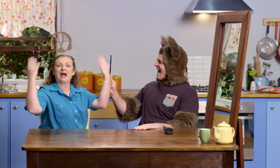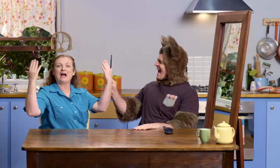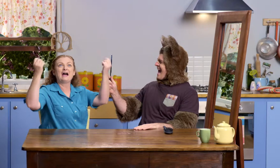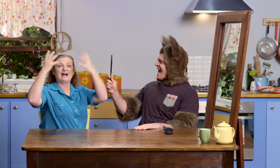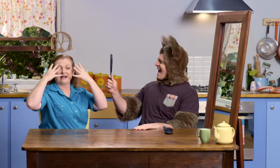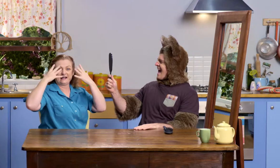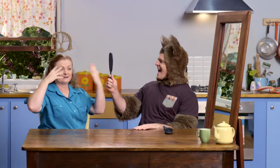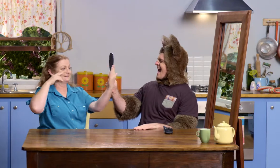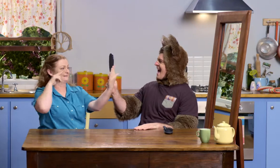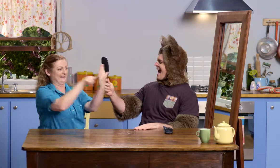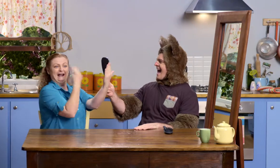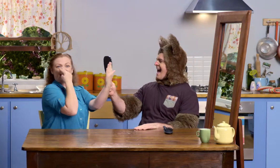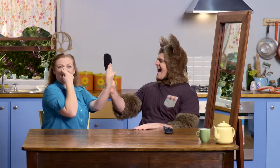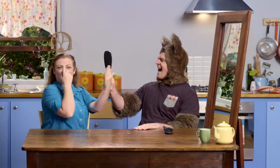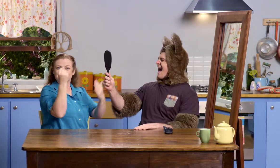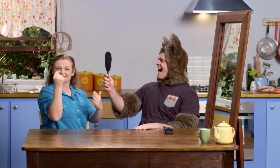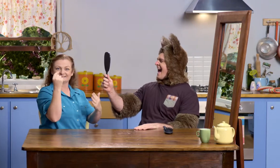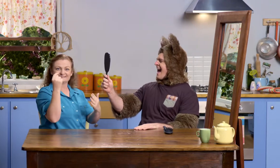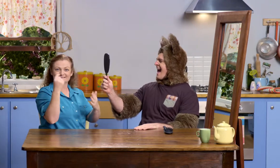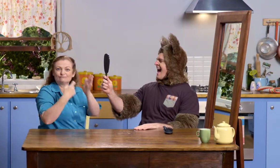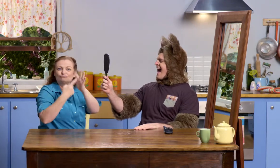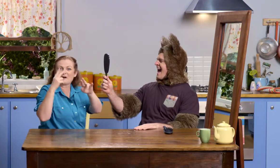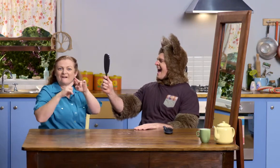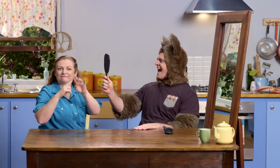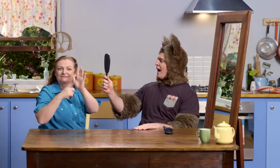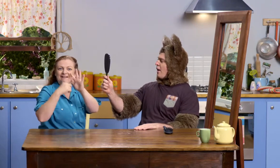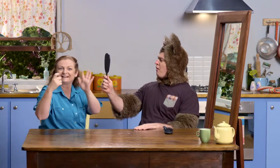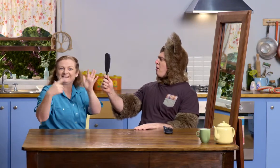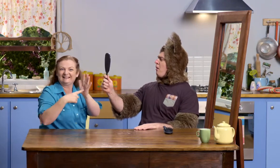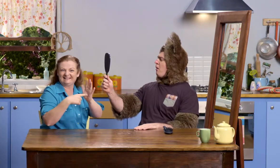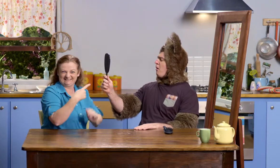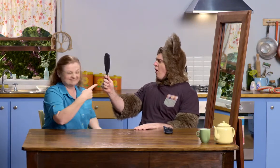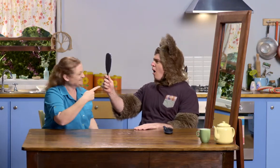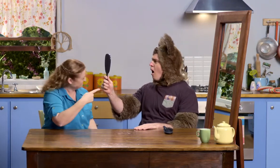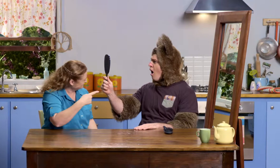The light is being reflected into the mirror and that's why you can see yourself.